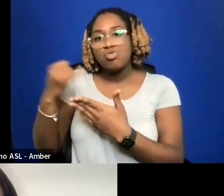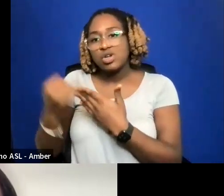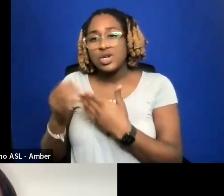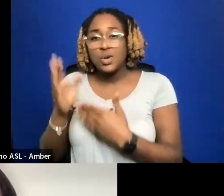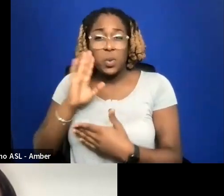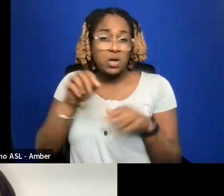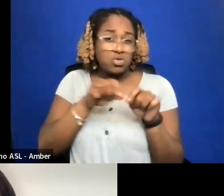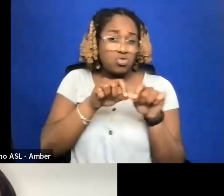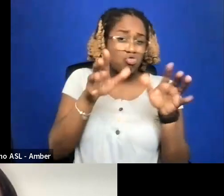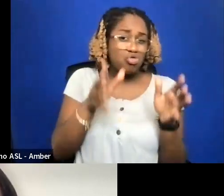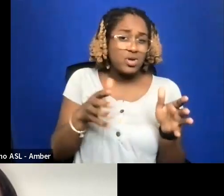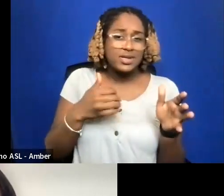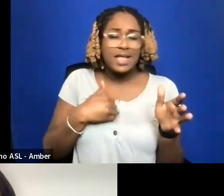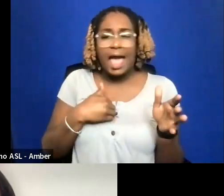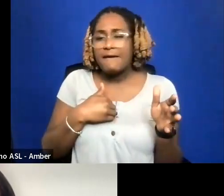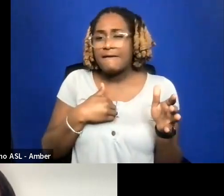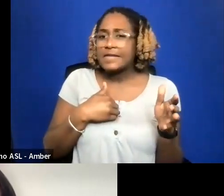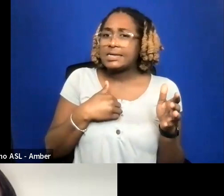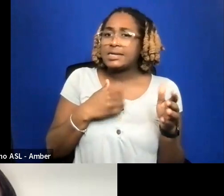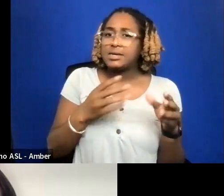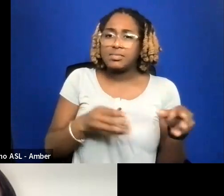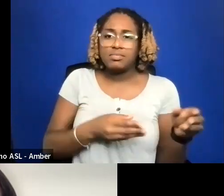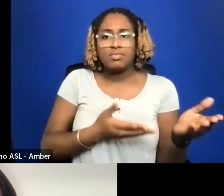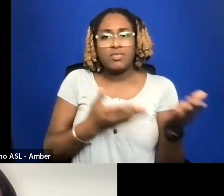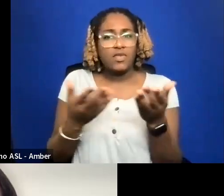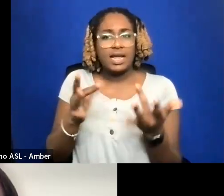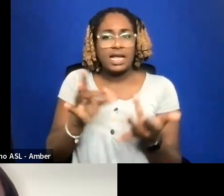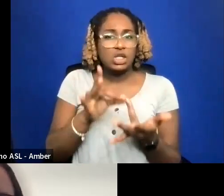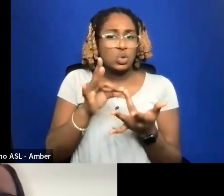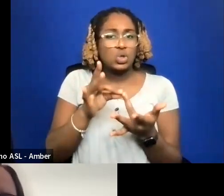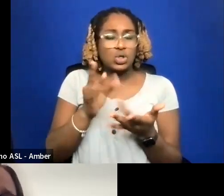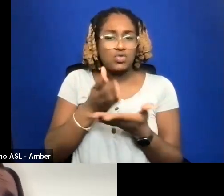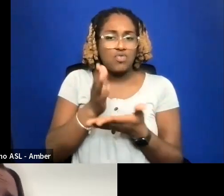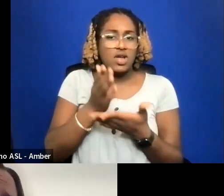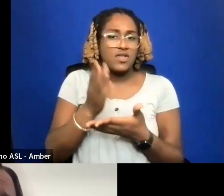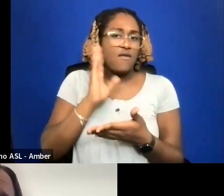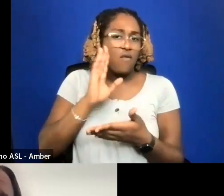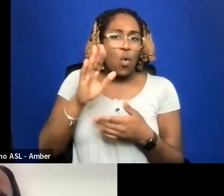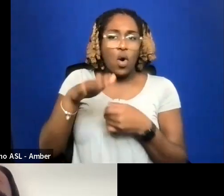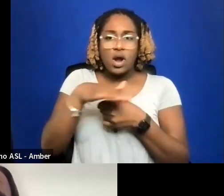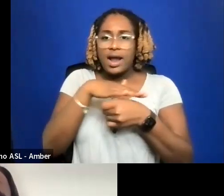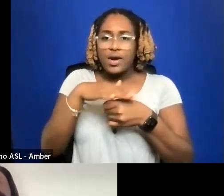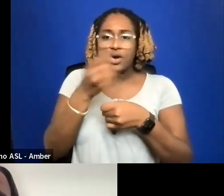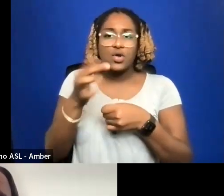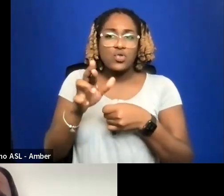WITH GIVING EXCLUSIVE RIGHTS FOR TERRITORIES OR WINDOWS? THEY MAY, THEY MAY NOT.